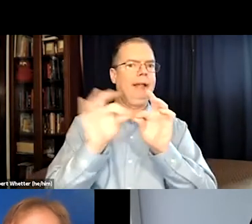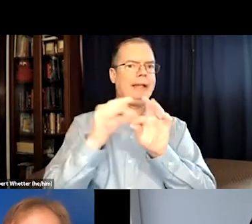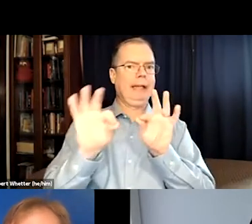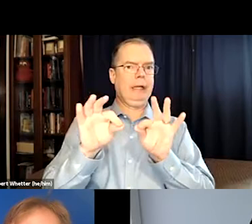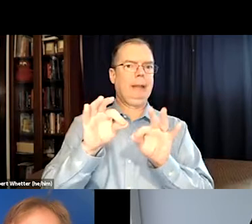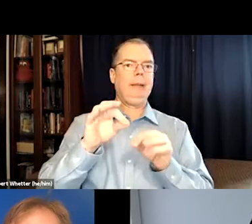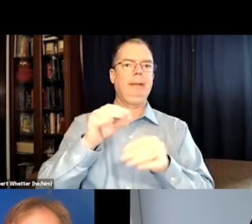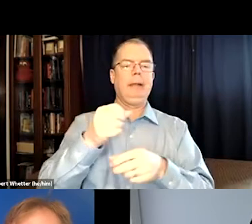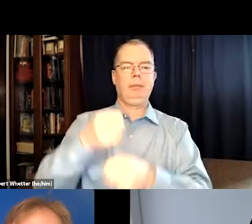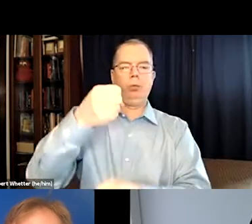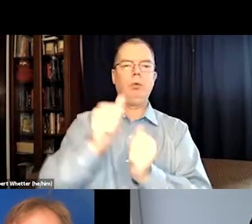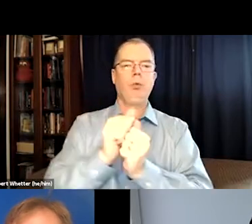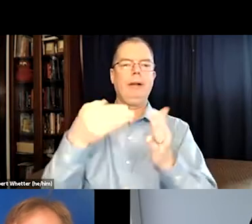And then they came out with